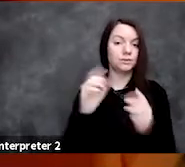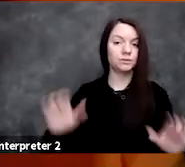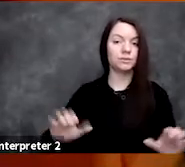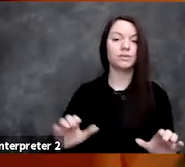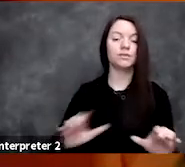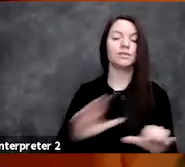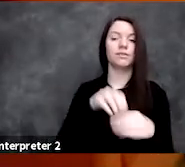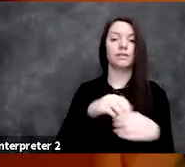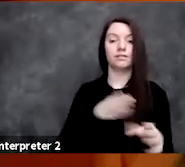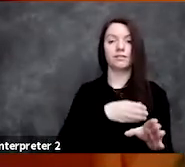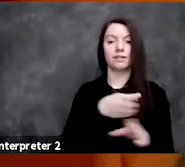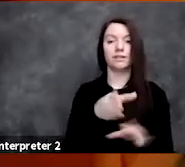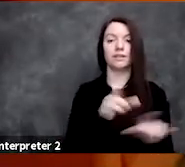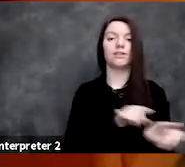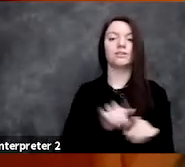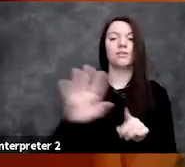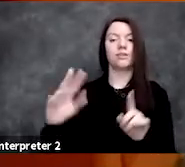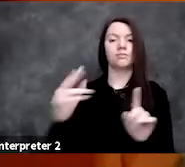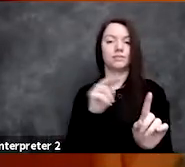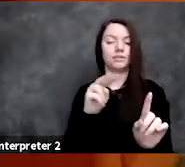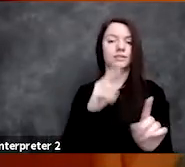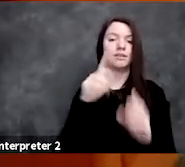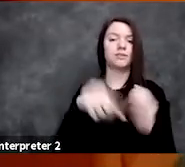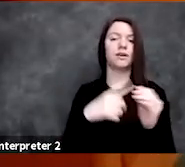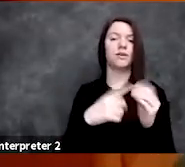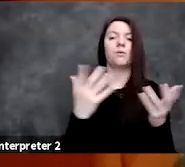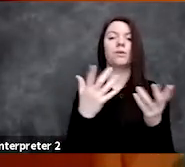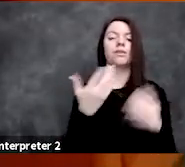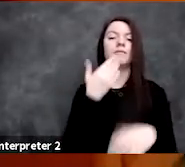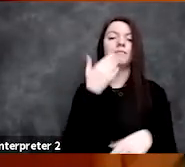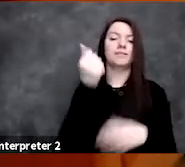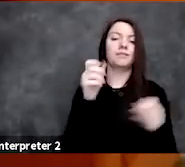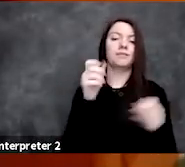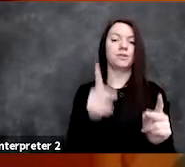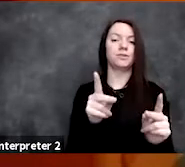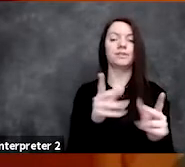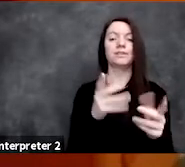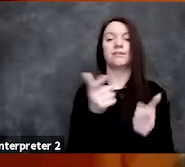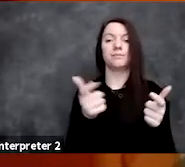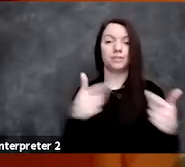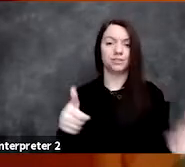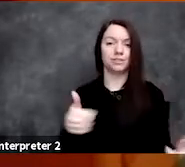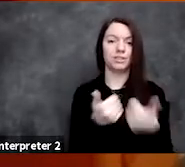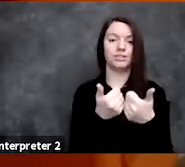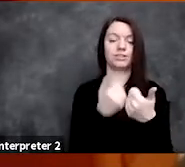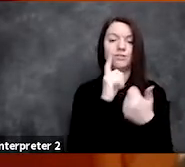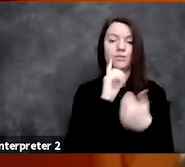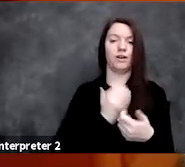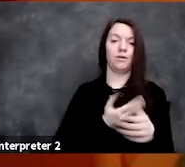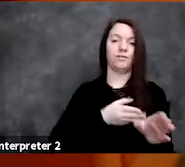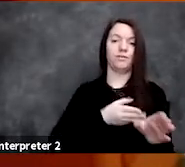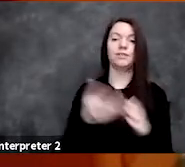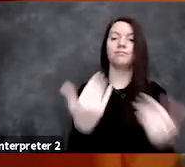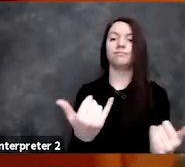as well as their views of what the greatest opportunities and challenges in the field are today.